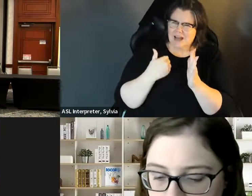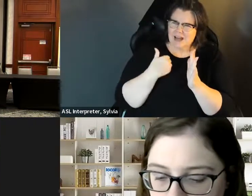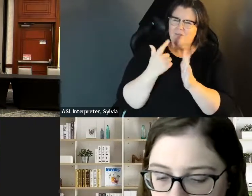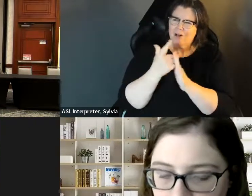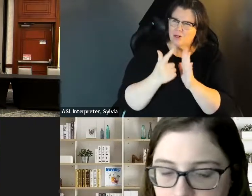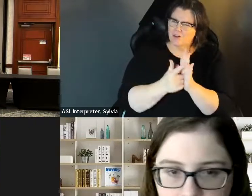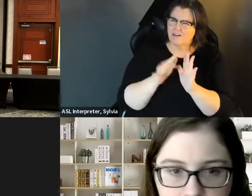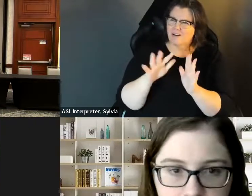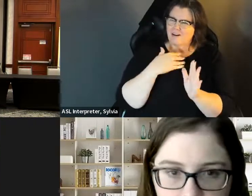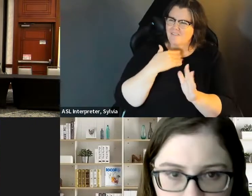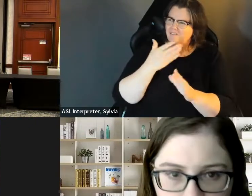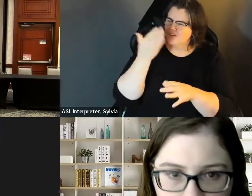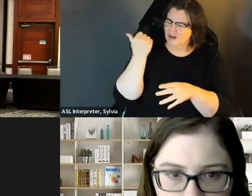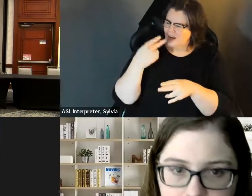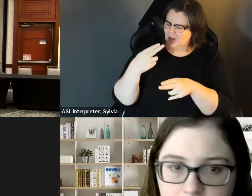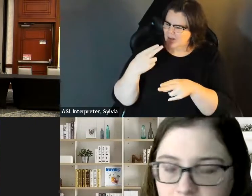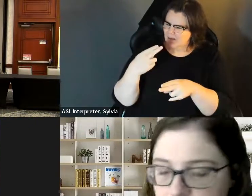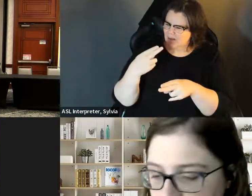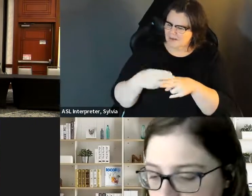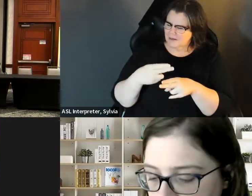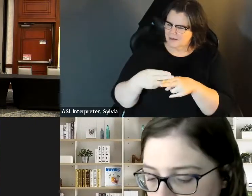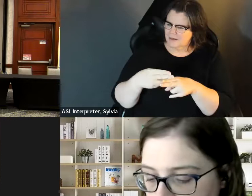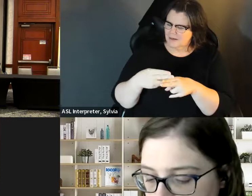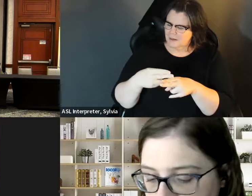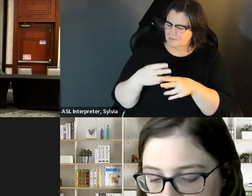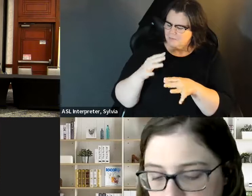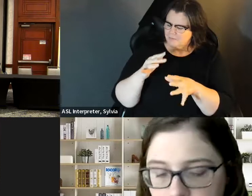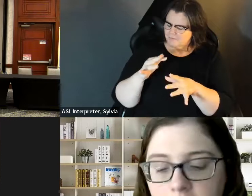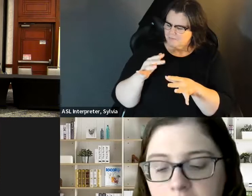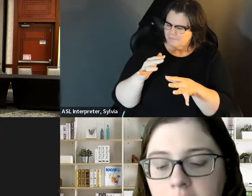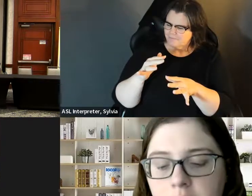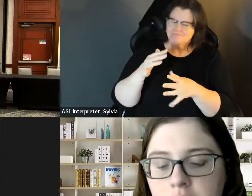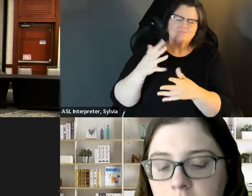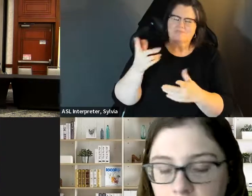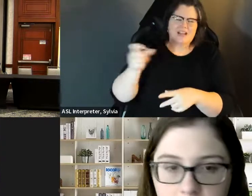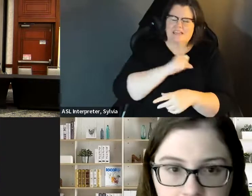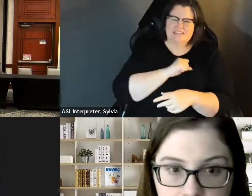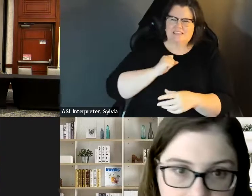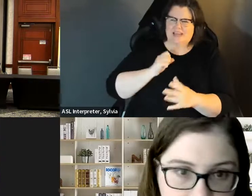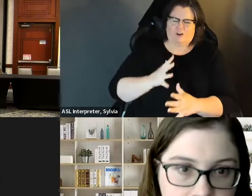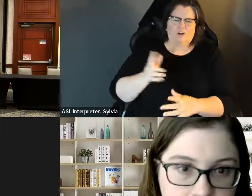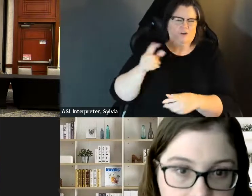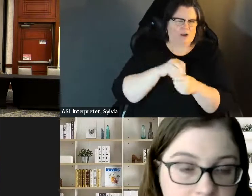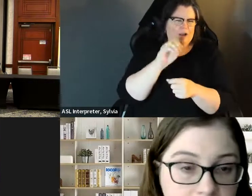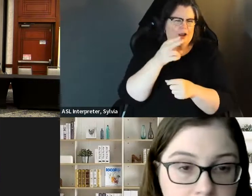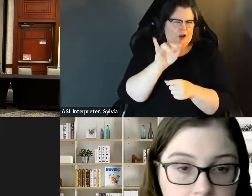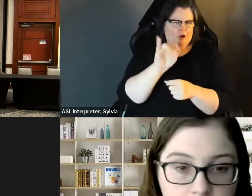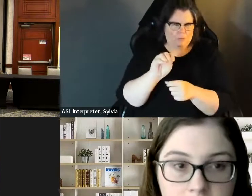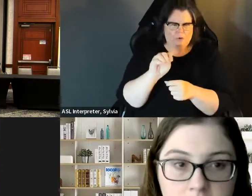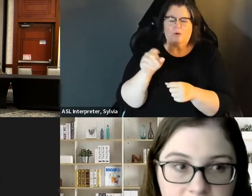And I will have to look it up and and mention it. look at legislation like the - - I can't remember the name of